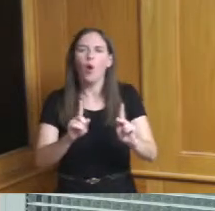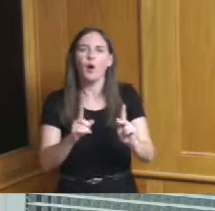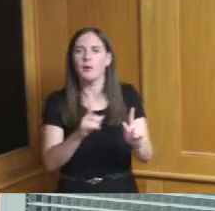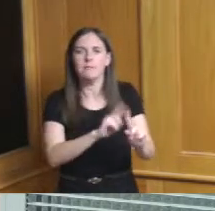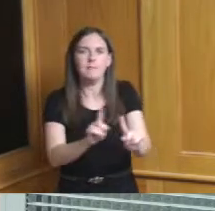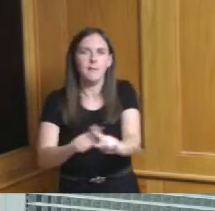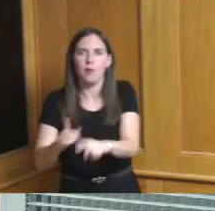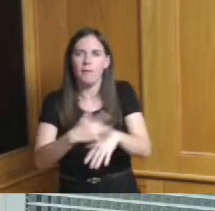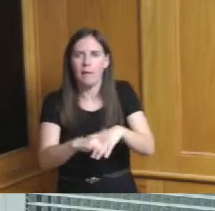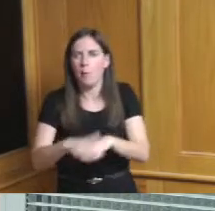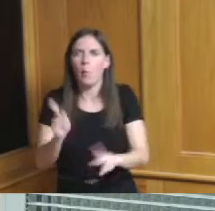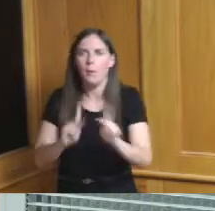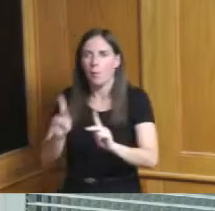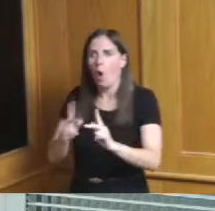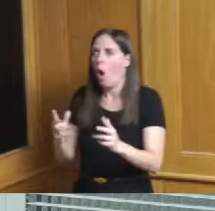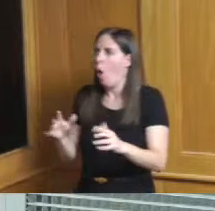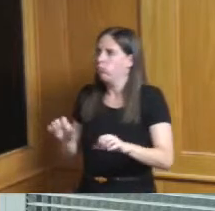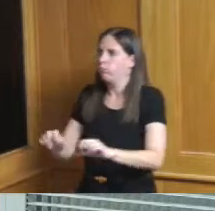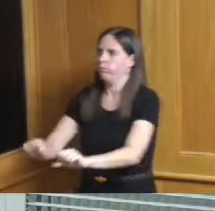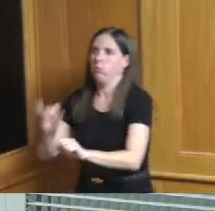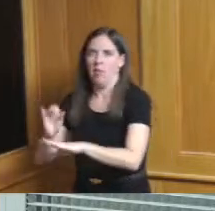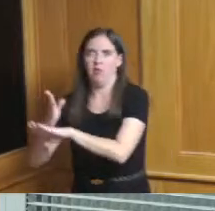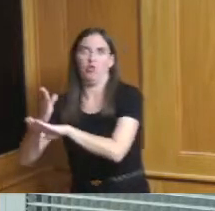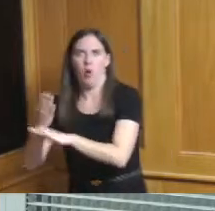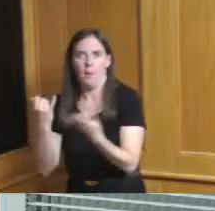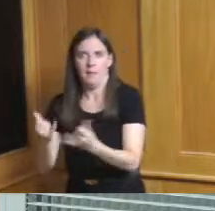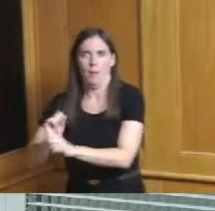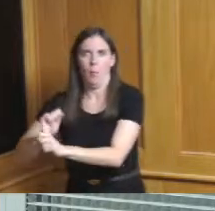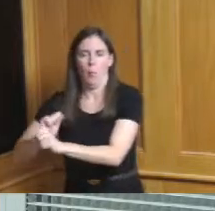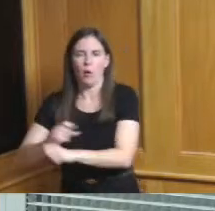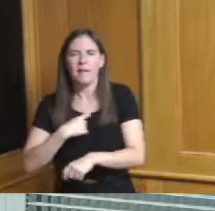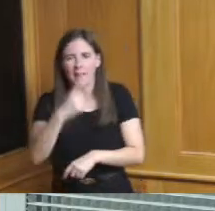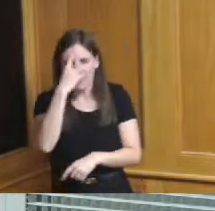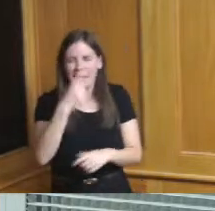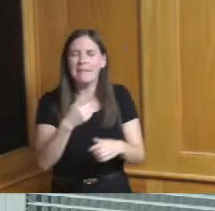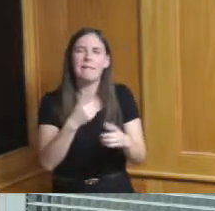employers okay and I think when you look at some of the office workers that have come in a lot of